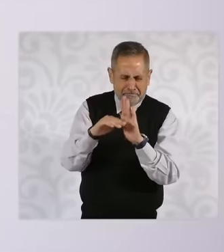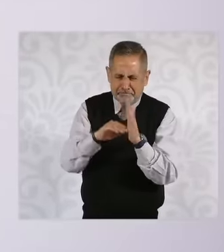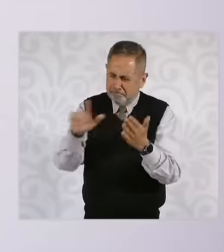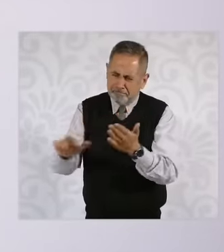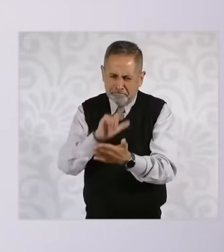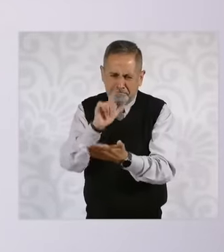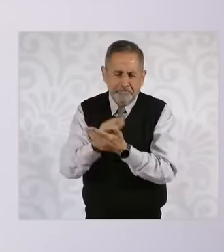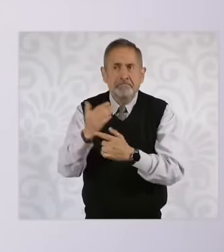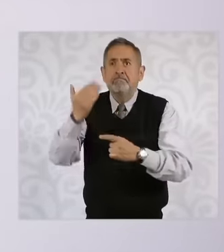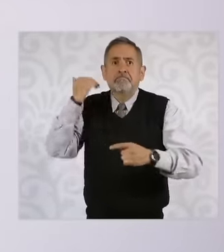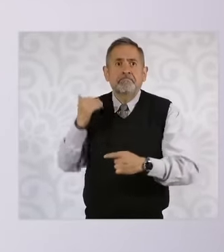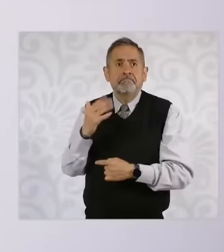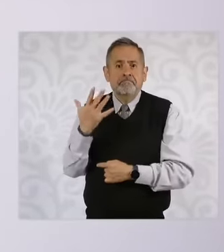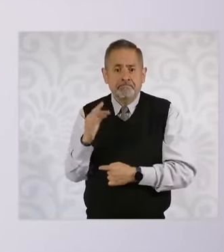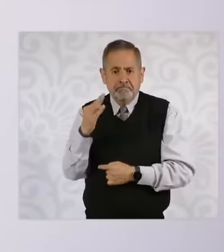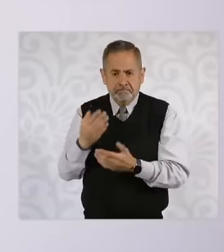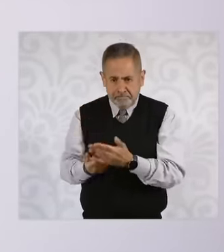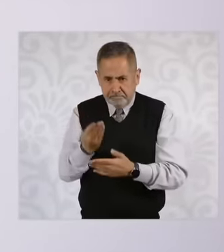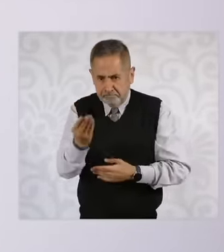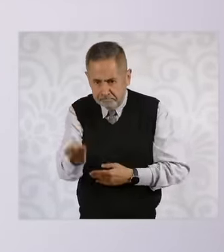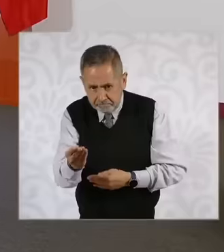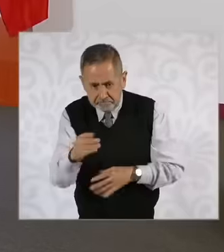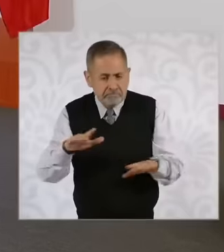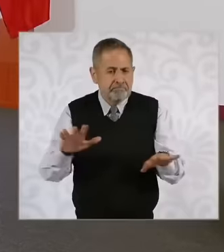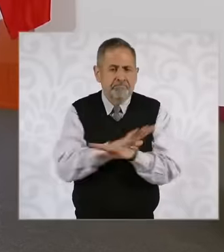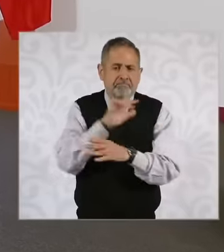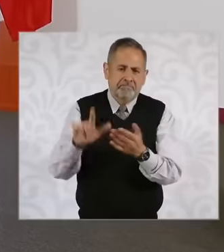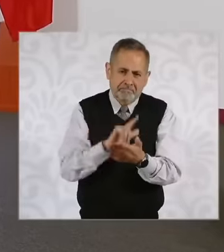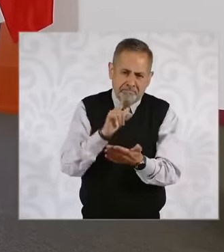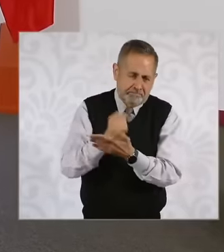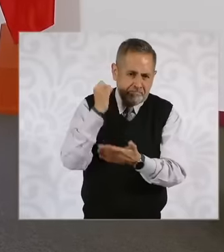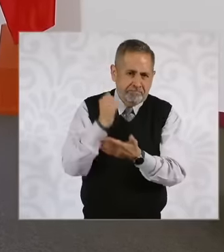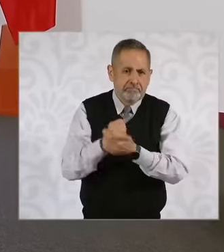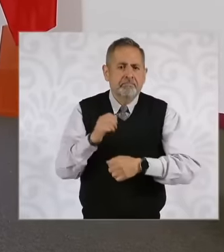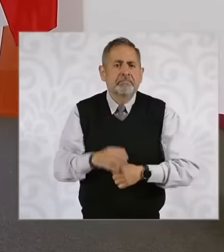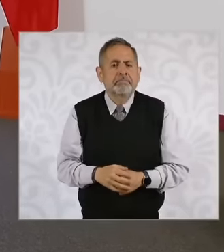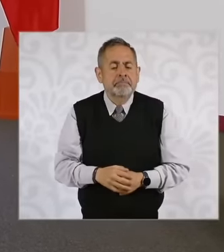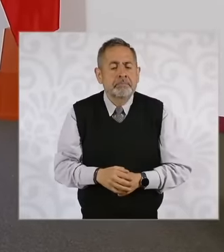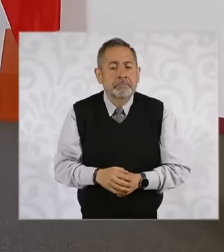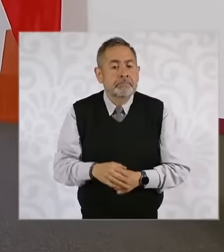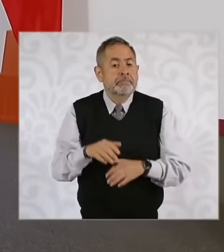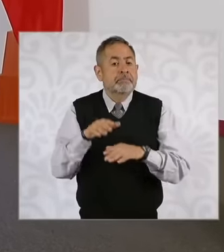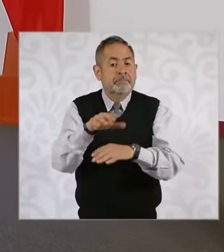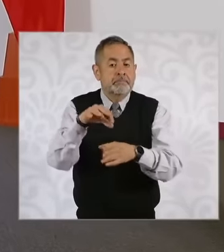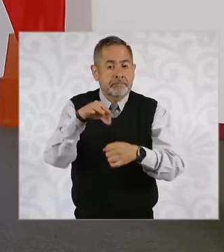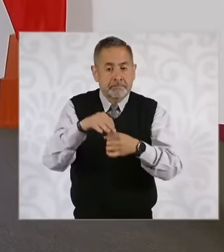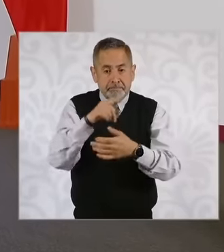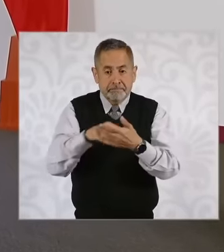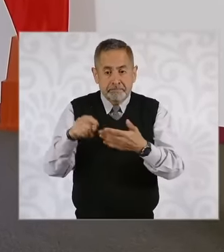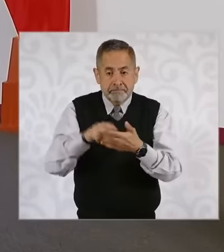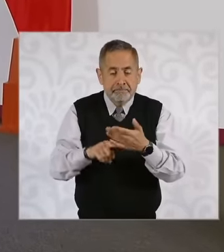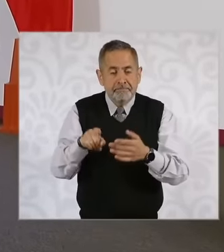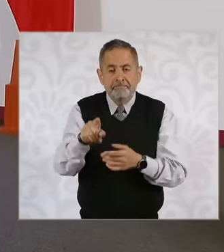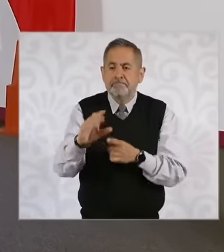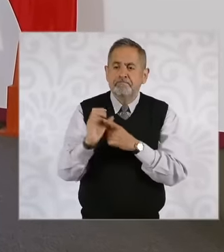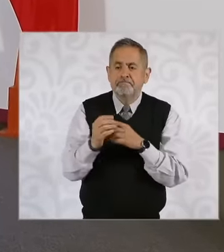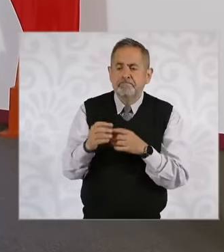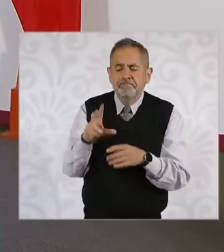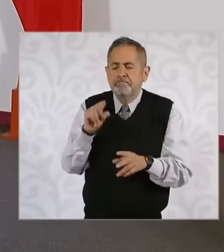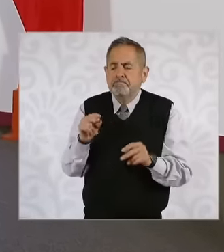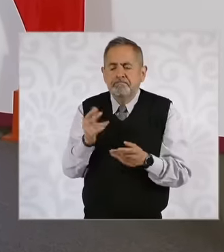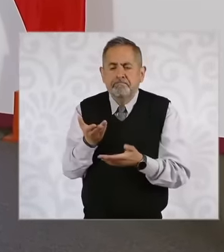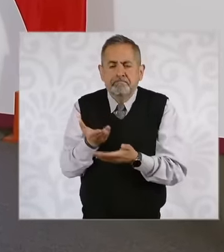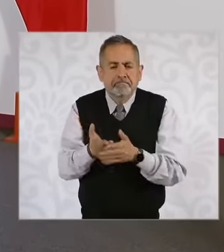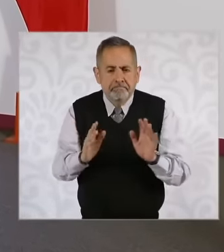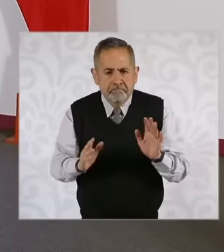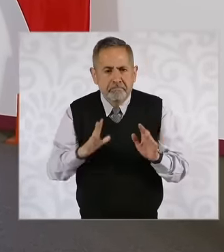February the electoral one was not a or b by the commission and there are also some other issues